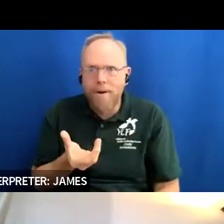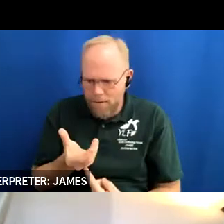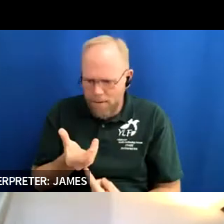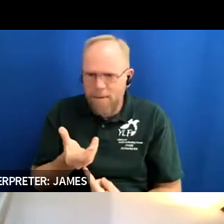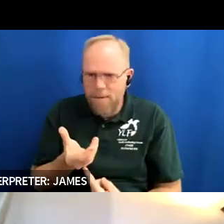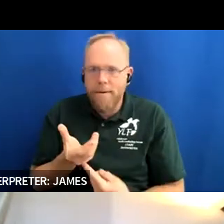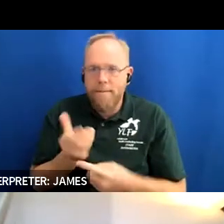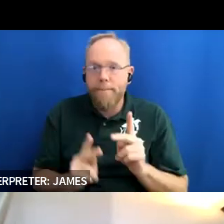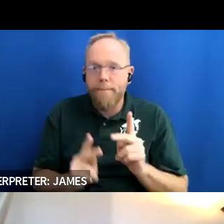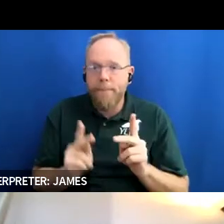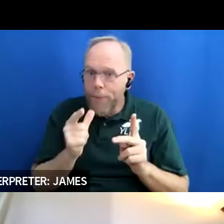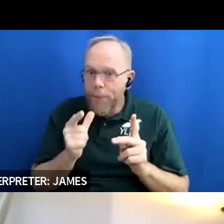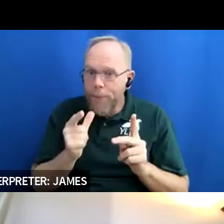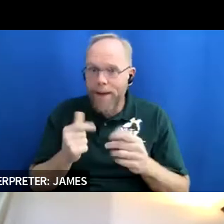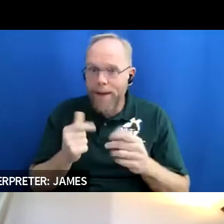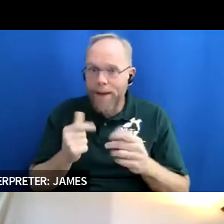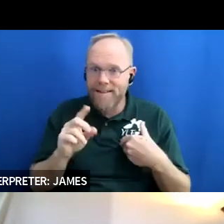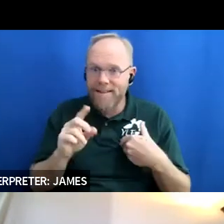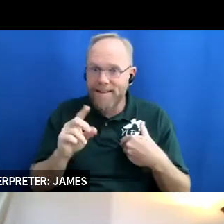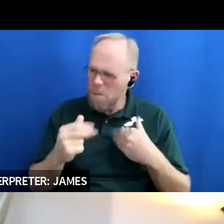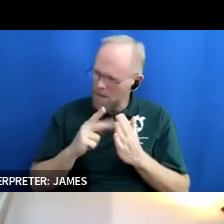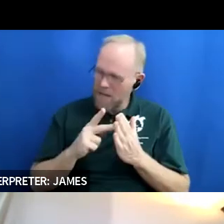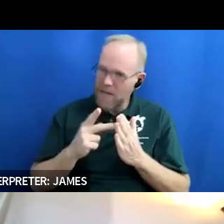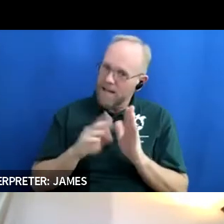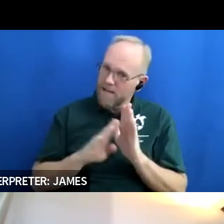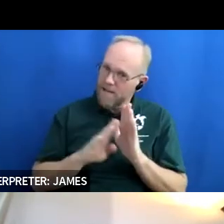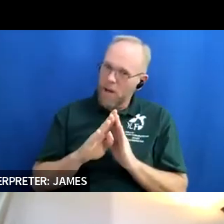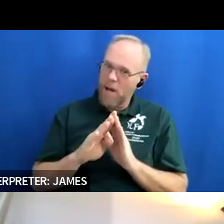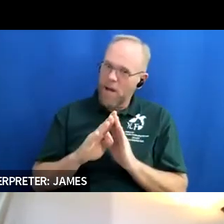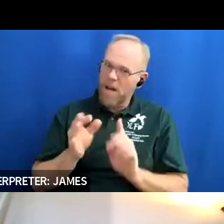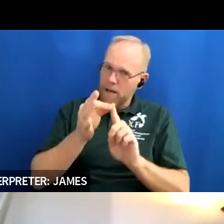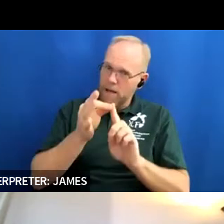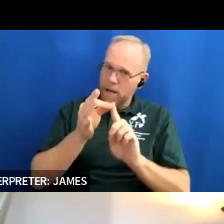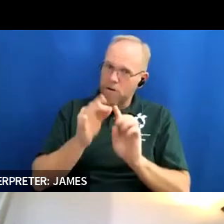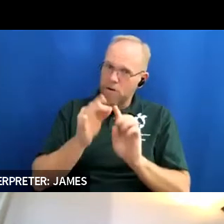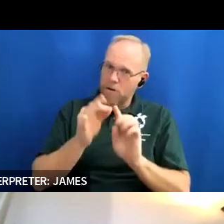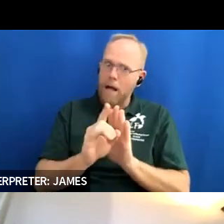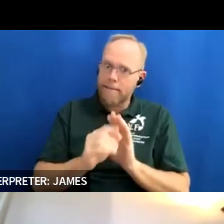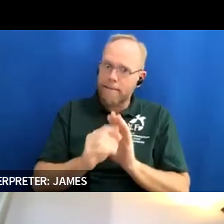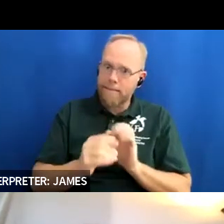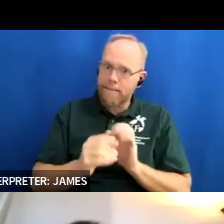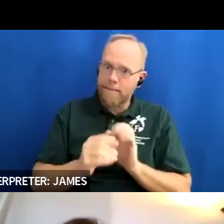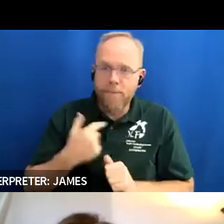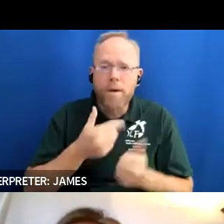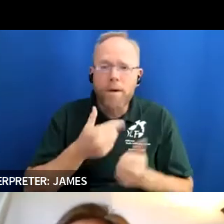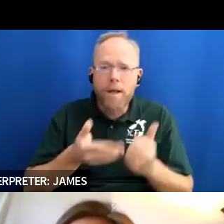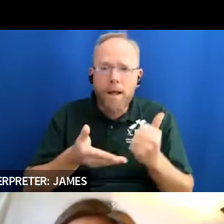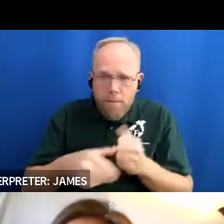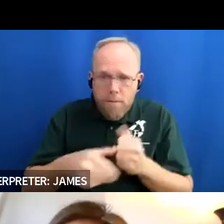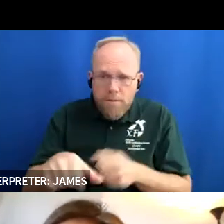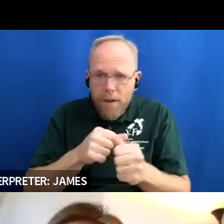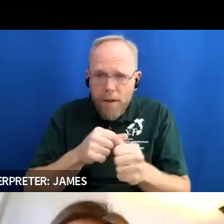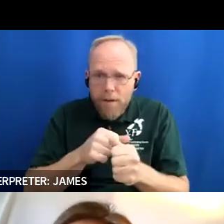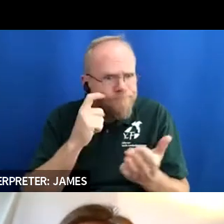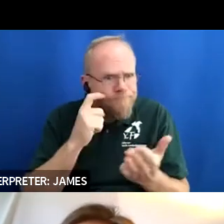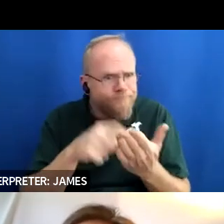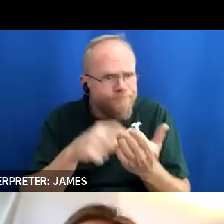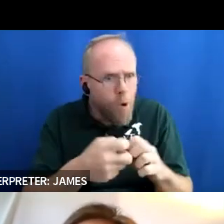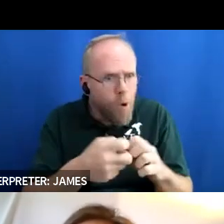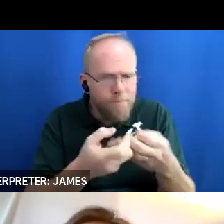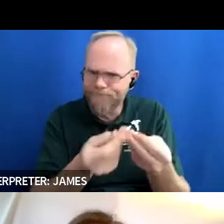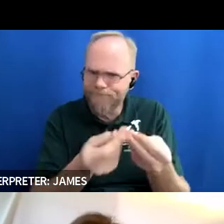a unique identity and that we could help one another solve problems in ways that our systems